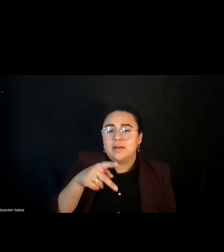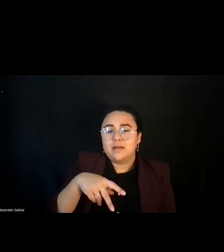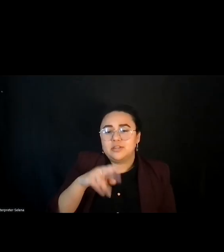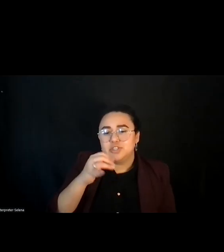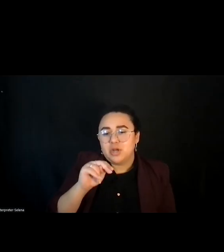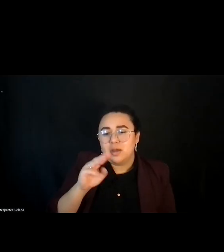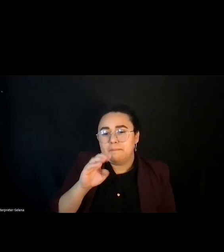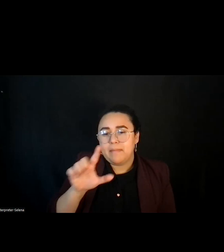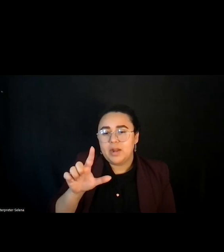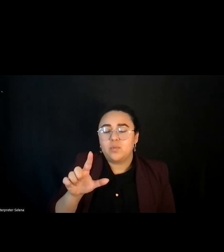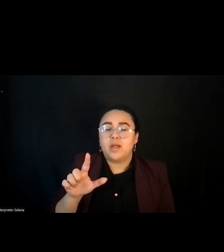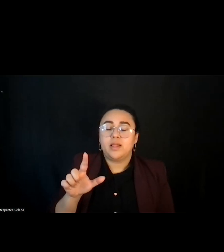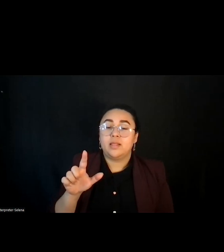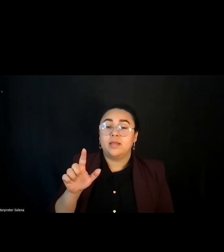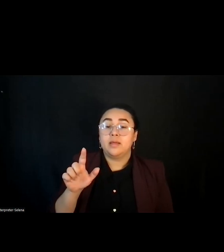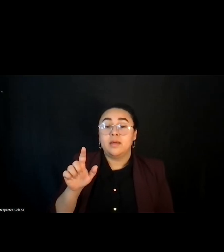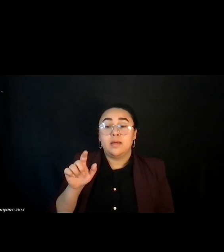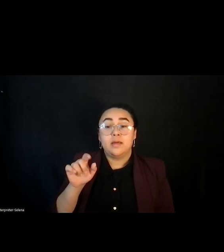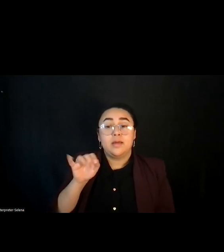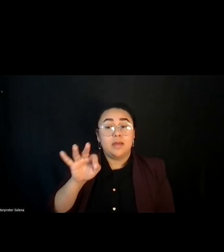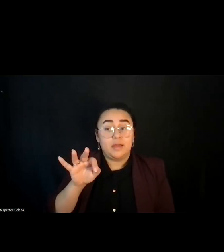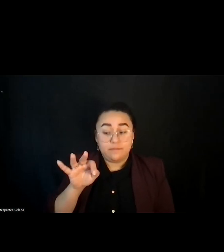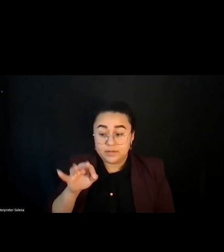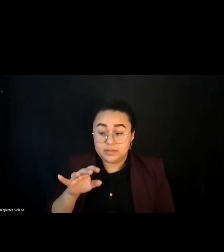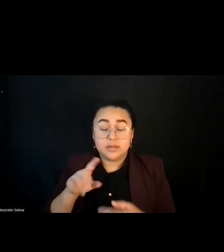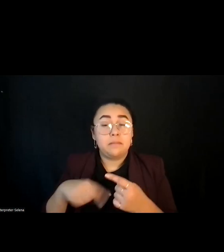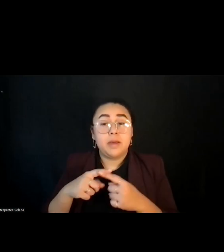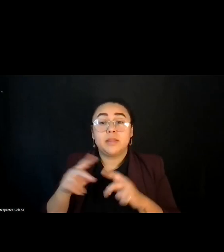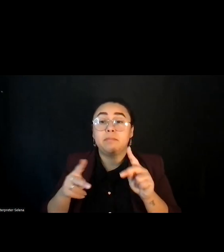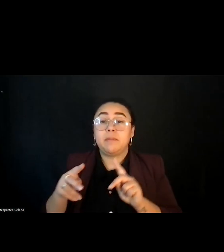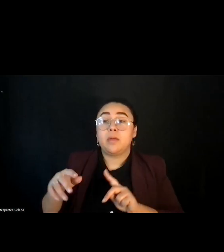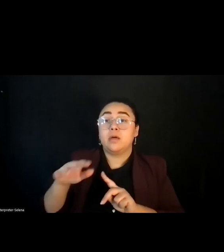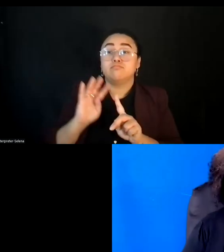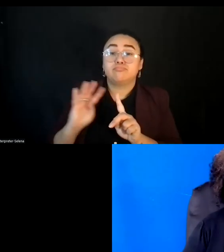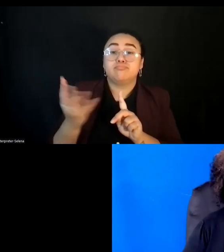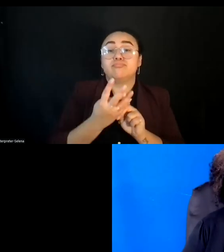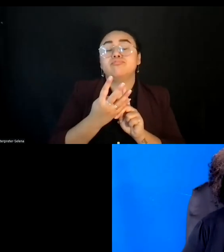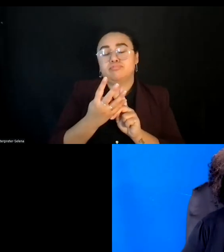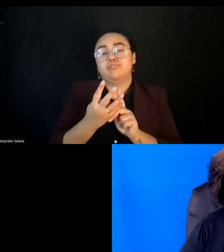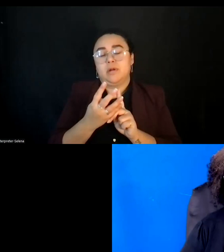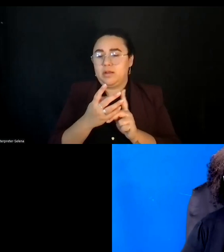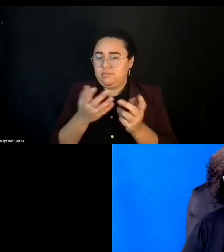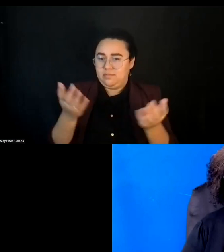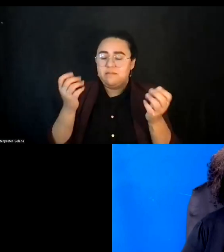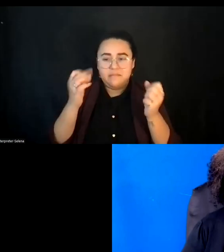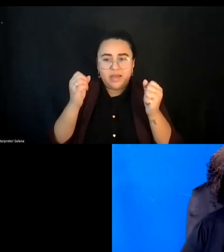I am an excellent, excellent company today with all of you and with such thoughtful and amazing leaders as John. And then.